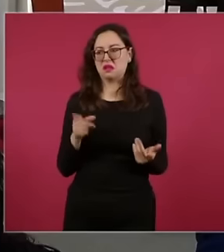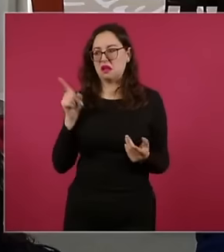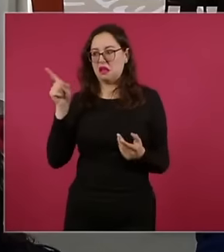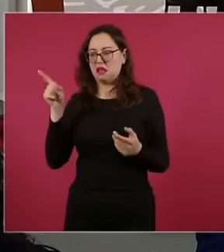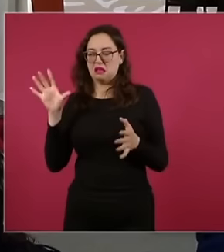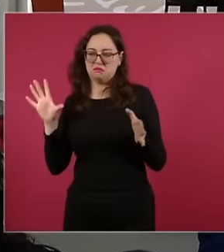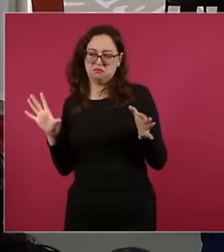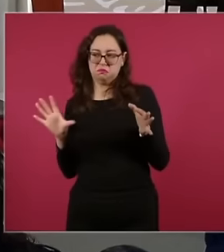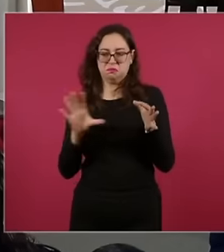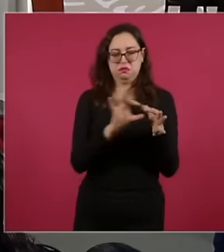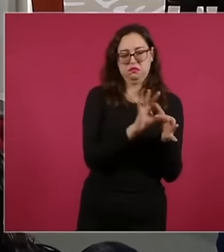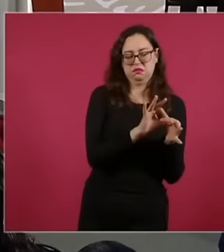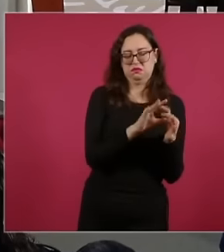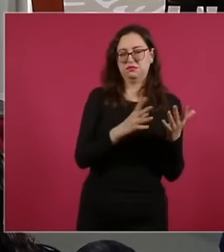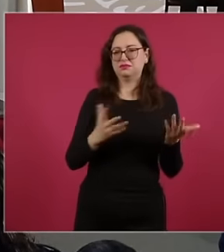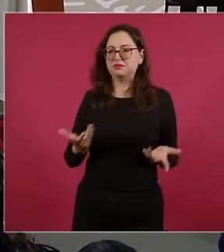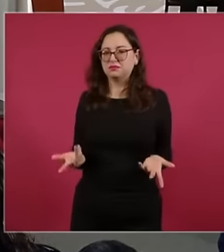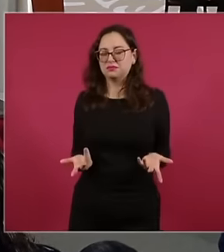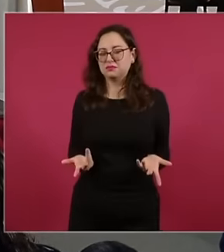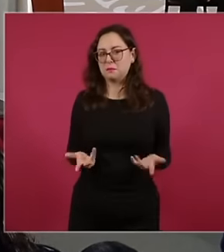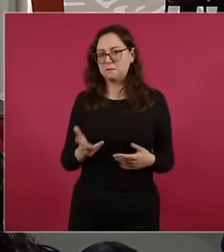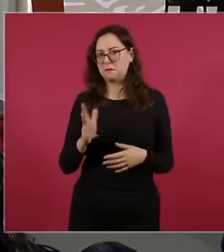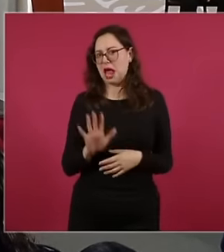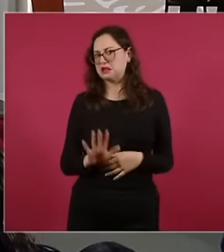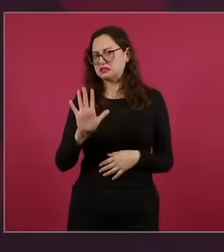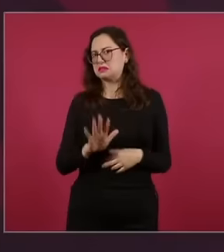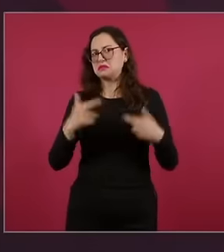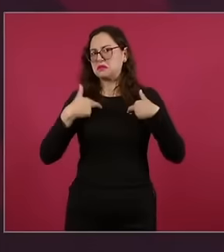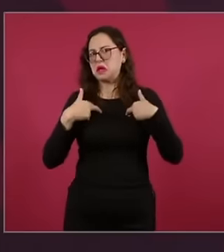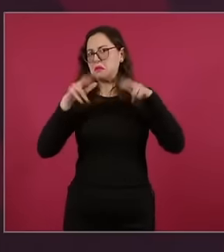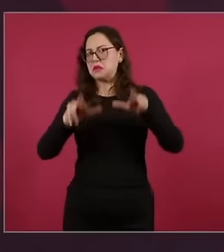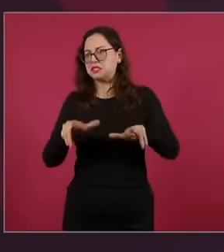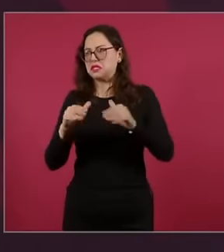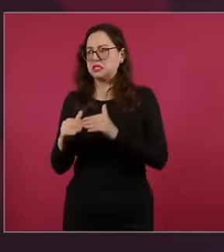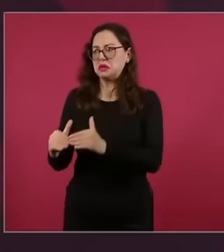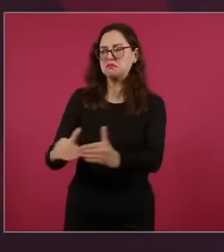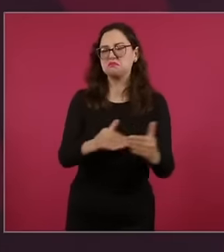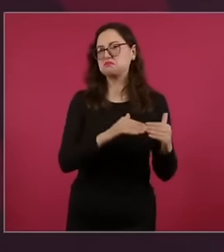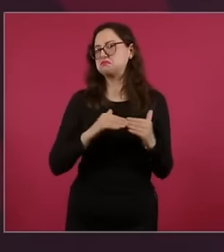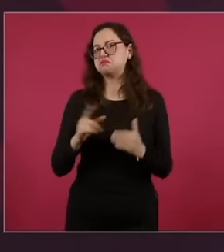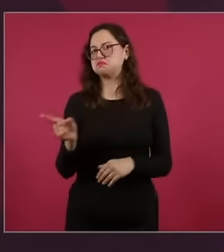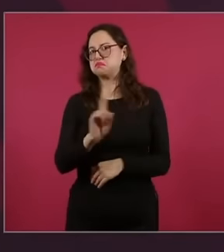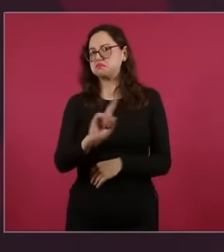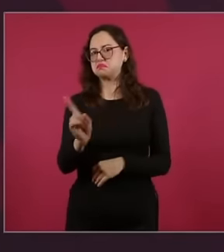that are actually